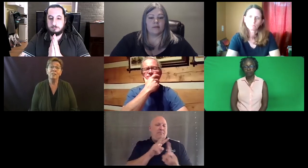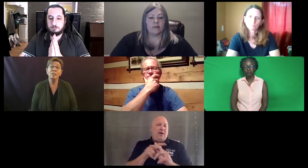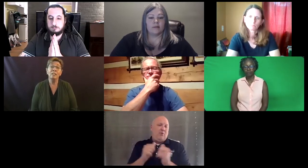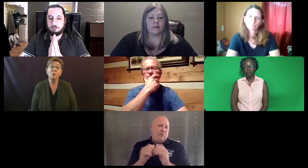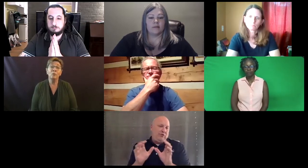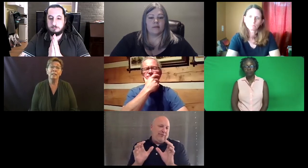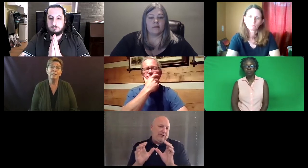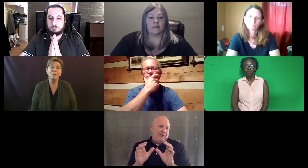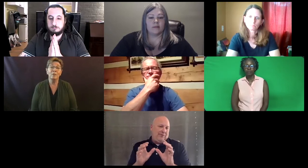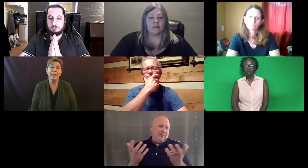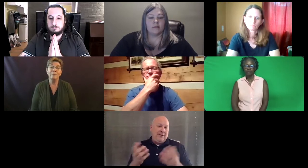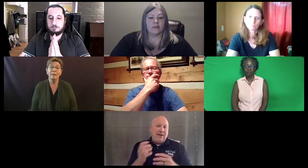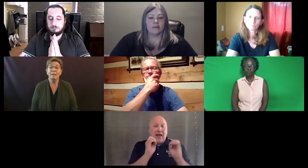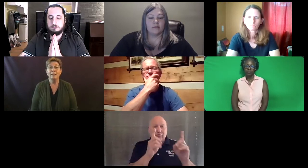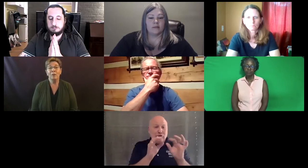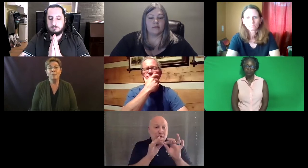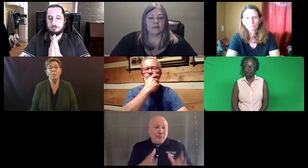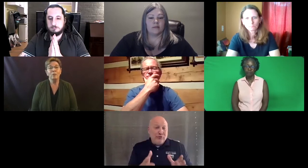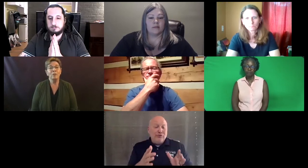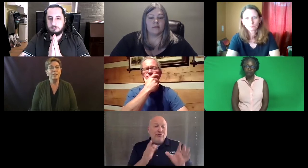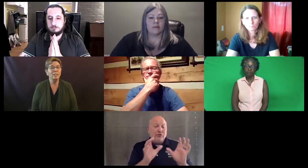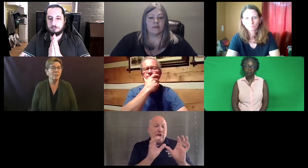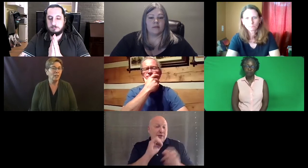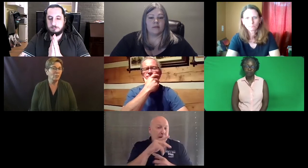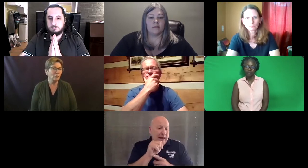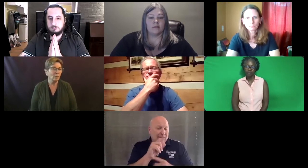I imagine that you could consider that, you know, but with certification, educational